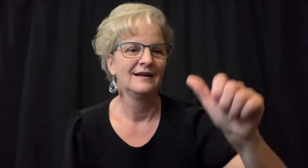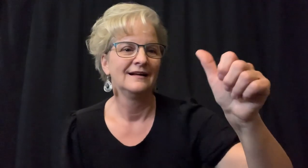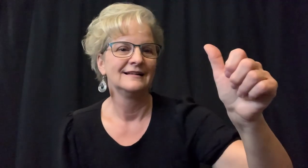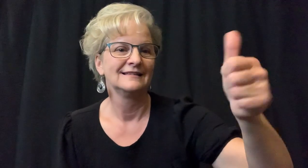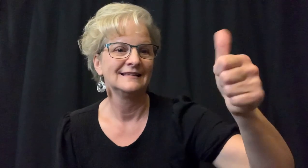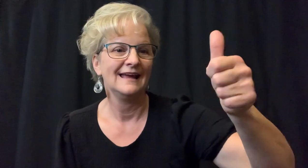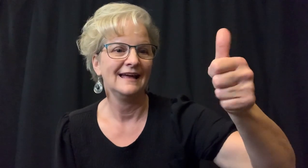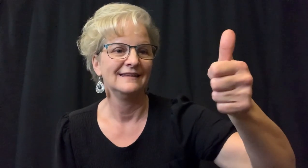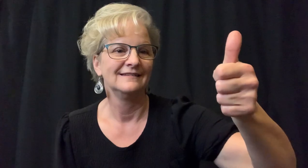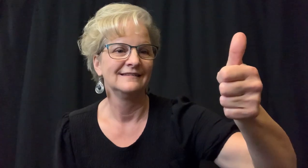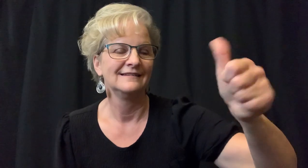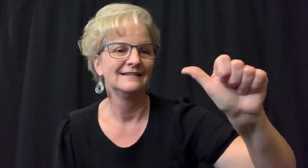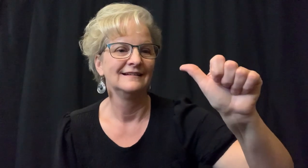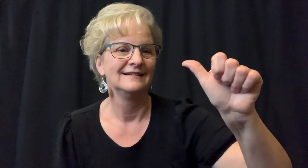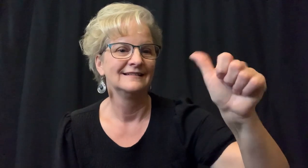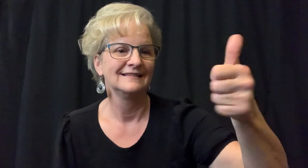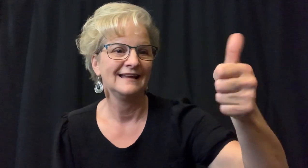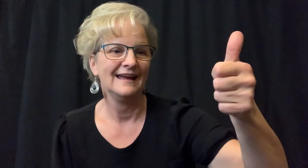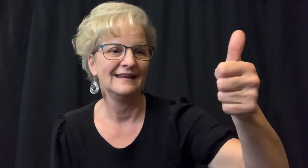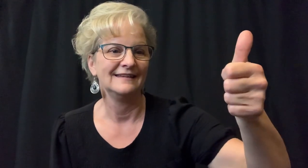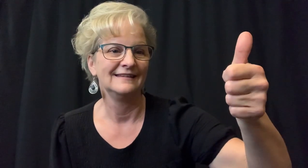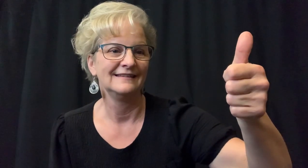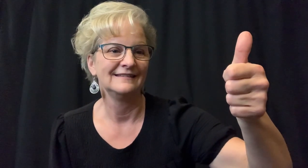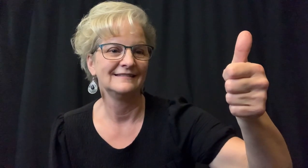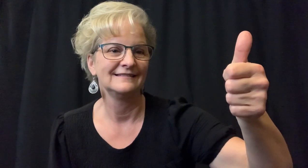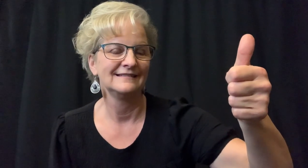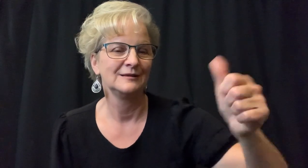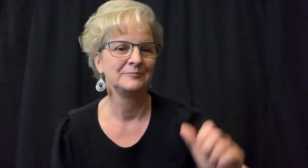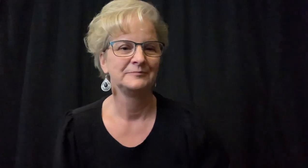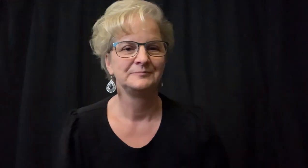Number "ten (10)".